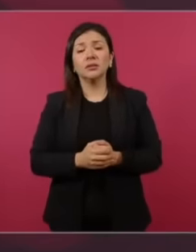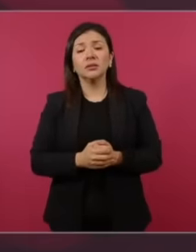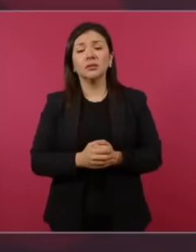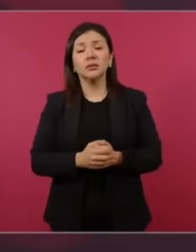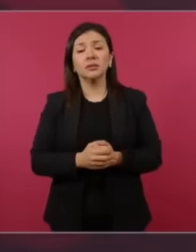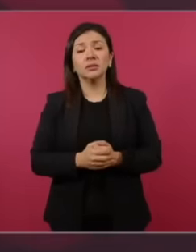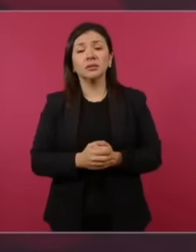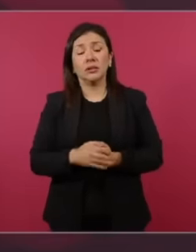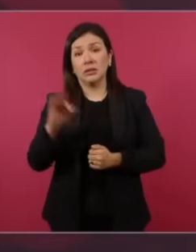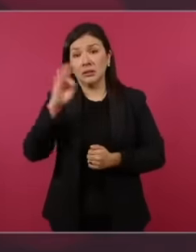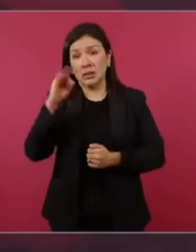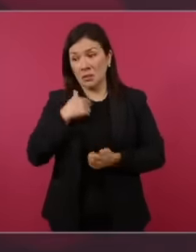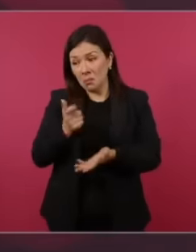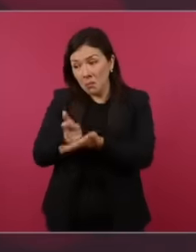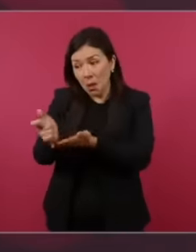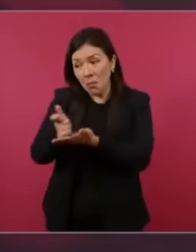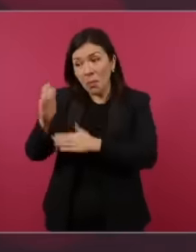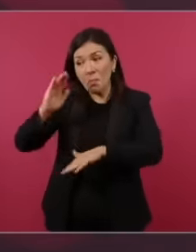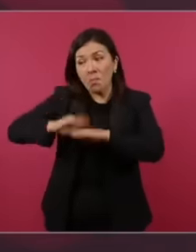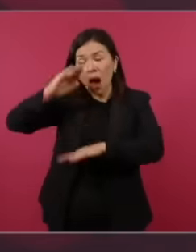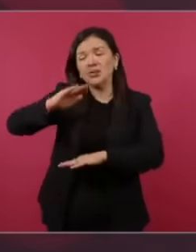if they increased the salary there was going to be inflation, what